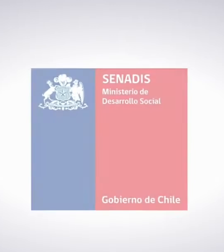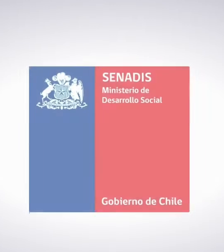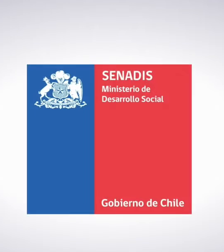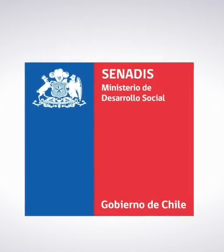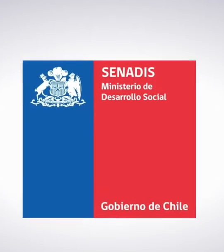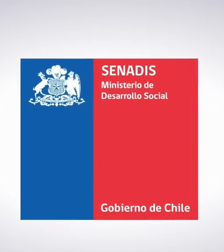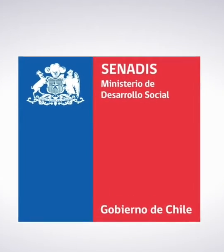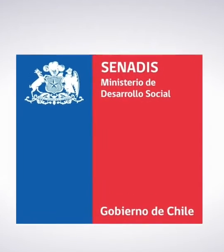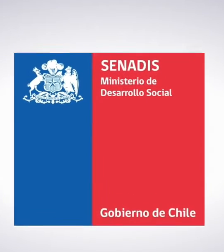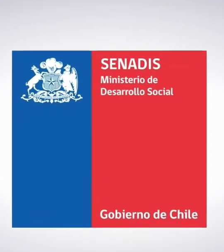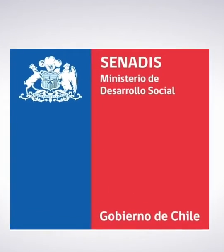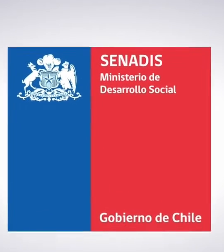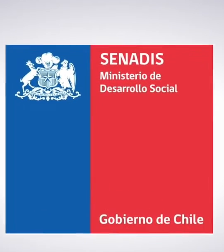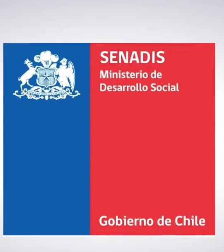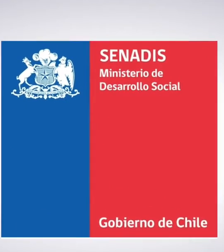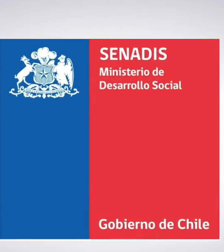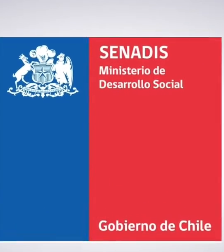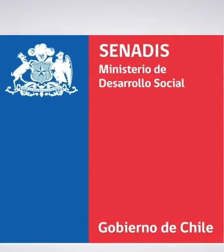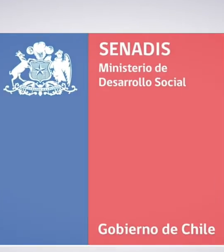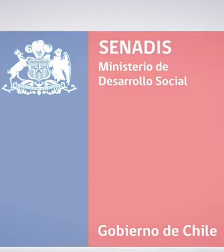National Service of Disability